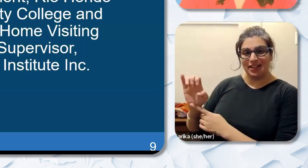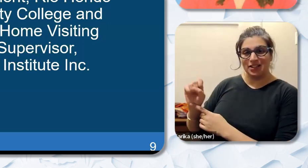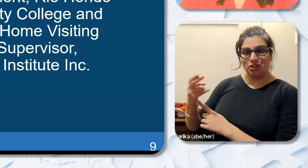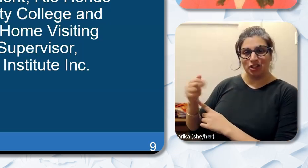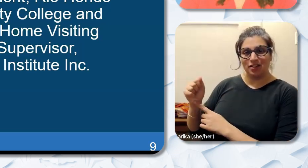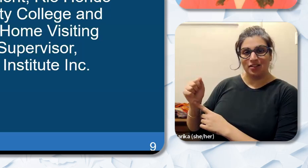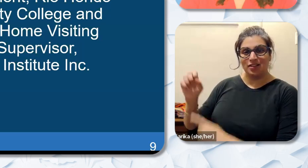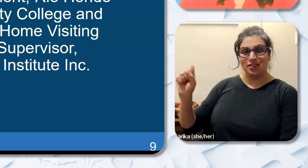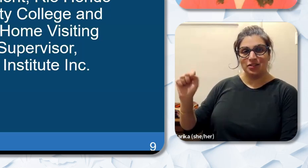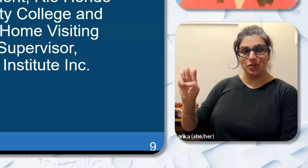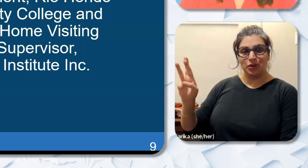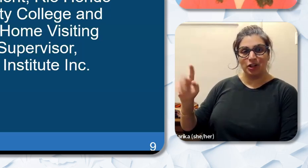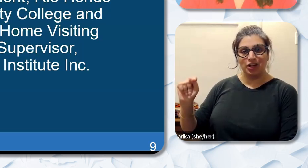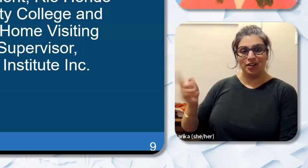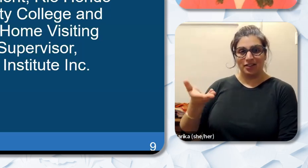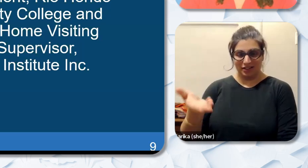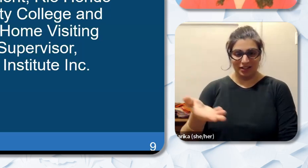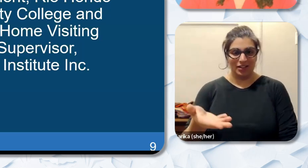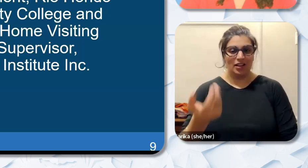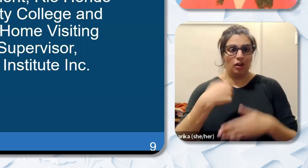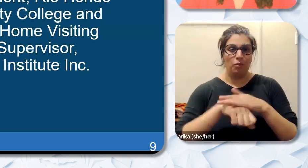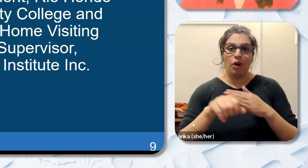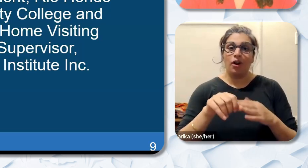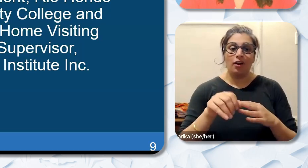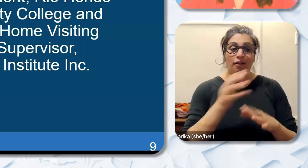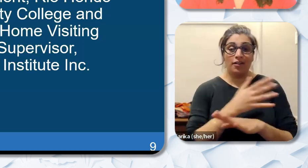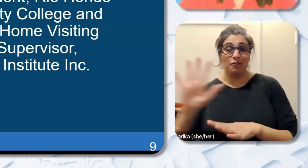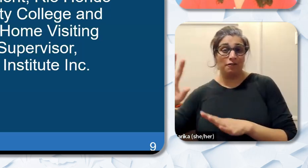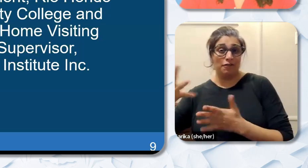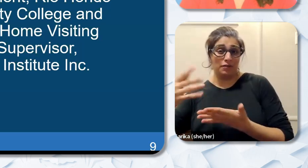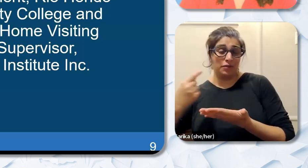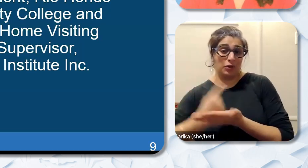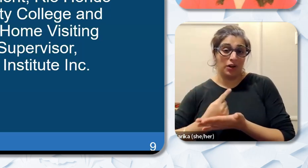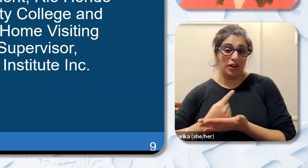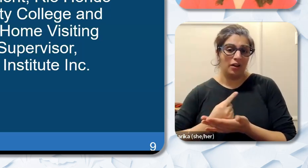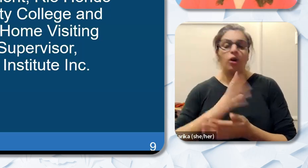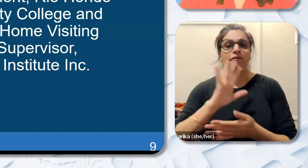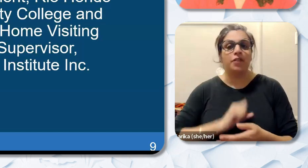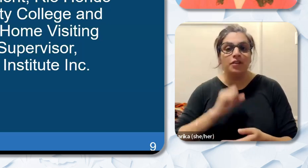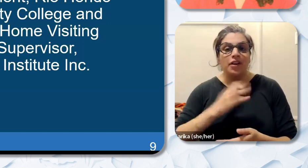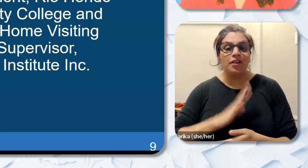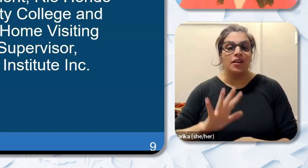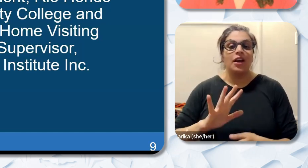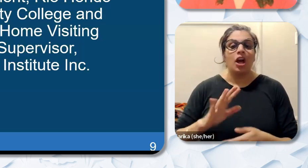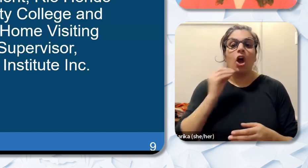Dr. Stewart is a Birth to 5 Home Visiting Program Supervisor at Children Institute Incorporated.